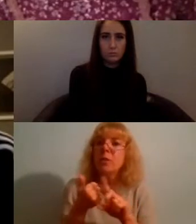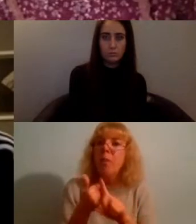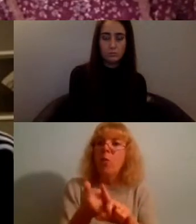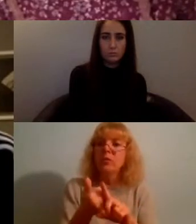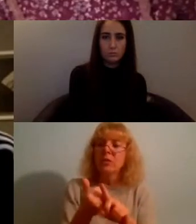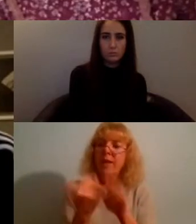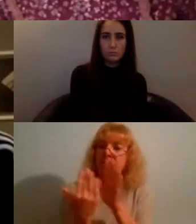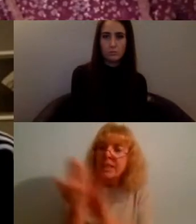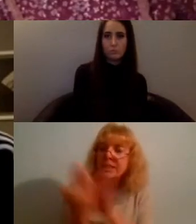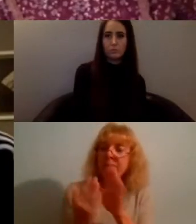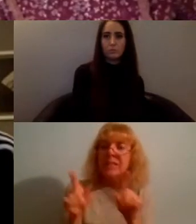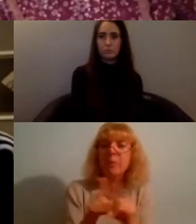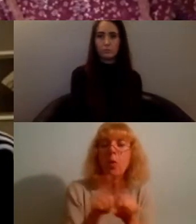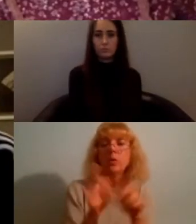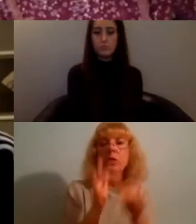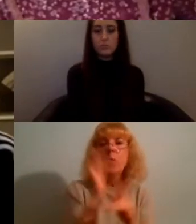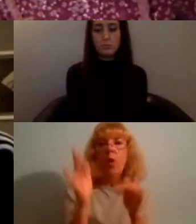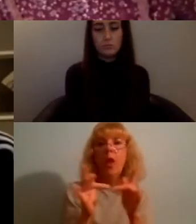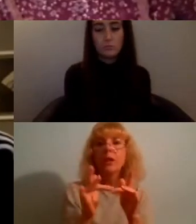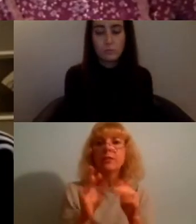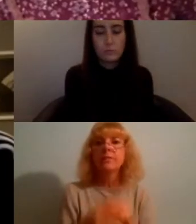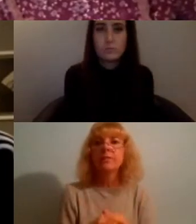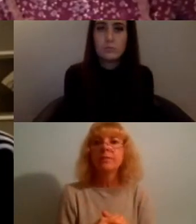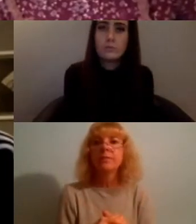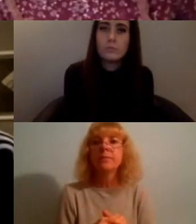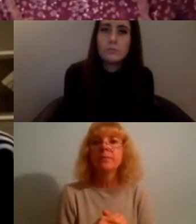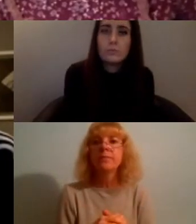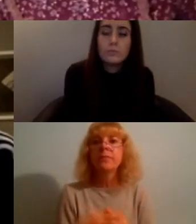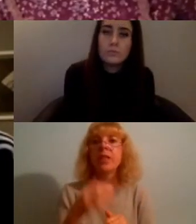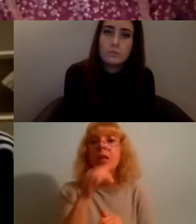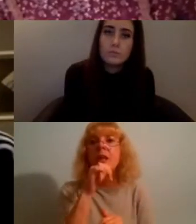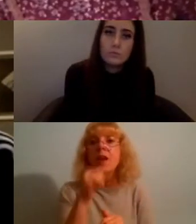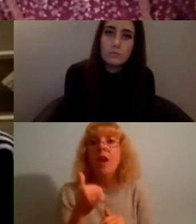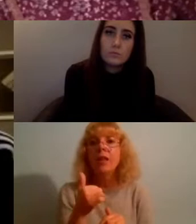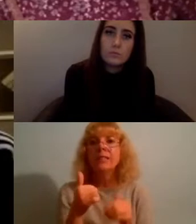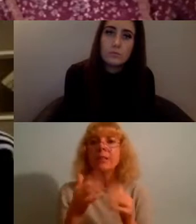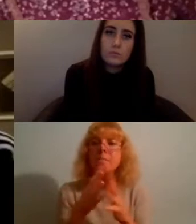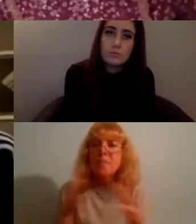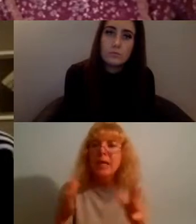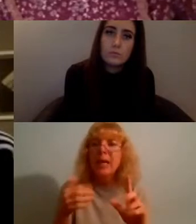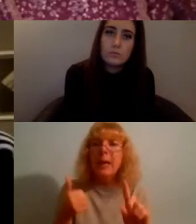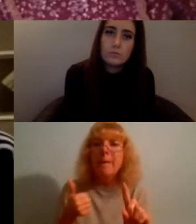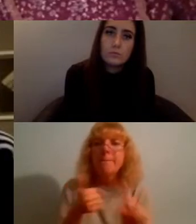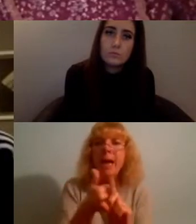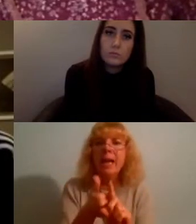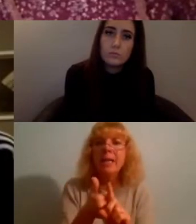and I think it's really nice to see a massive impact when your work goes really far